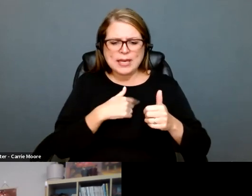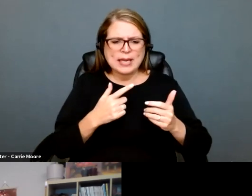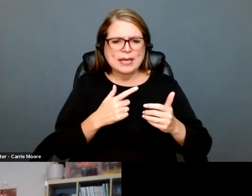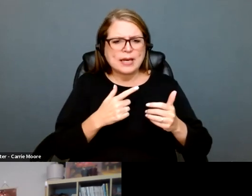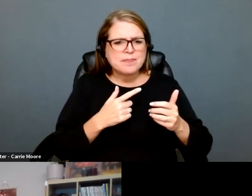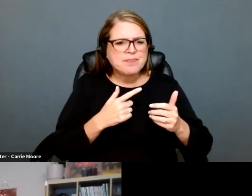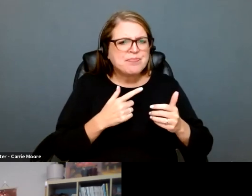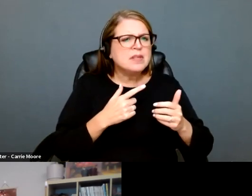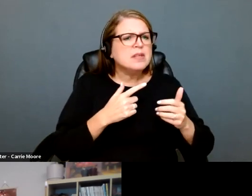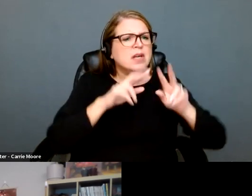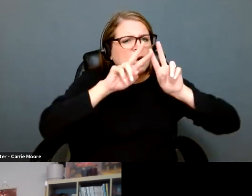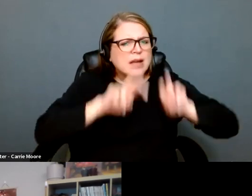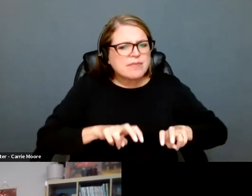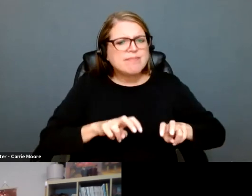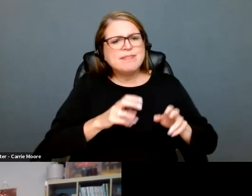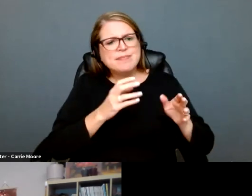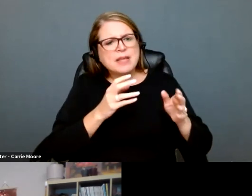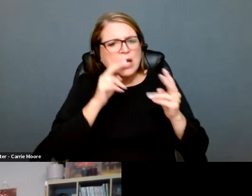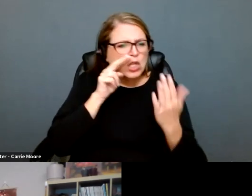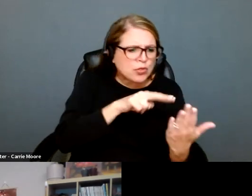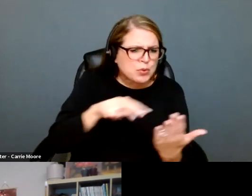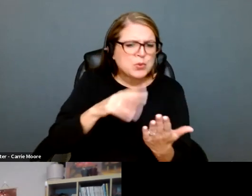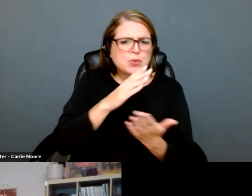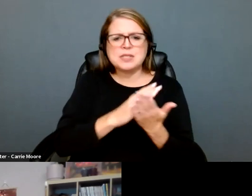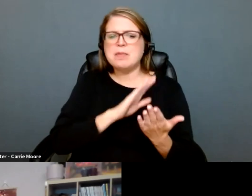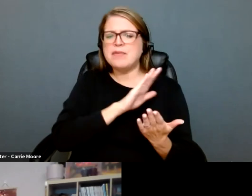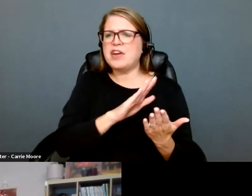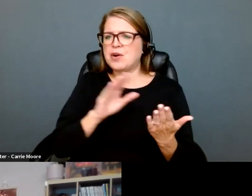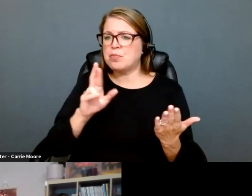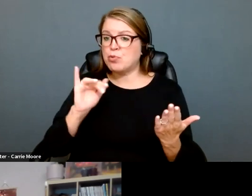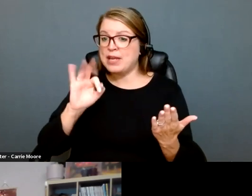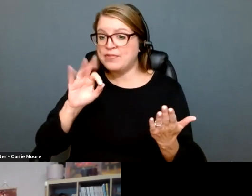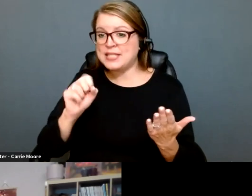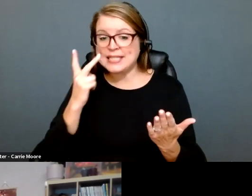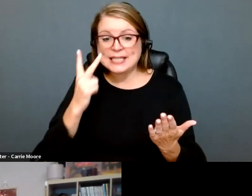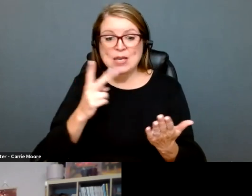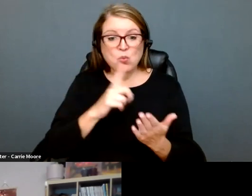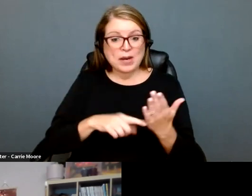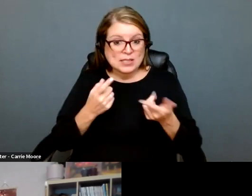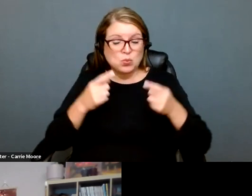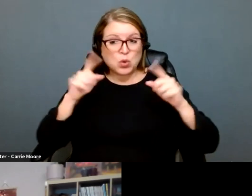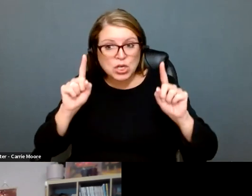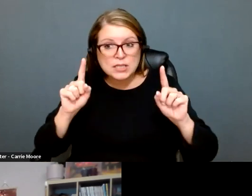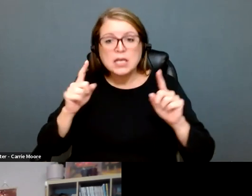ready for prosecutions, criminal prosecutions. You know, working on sample